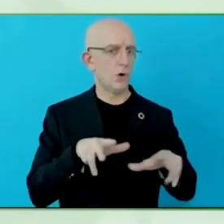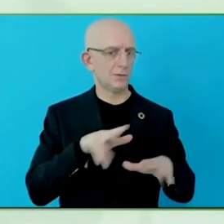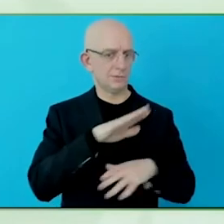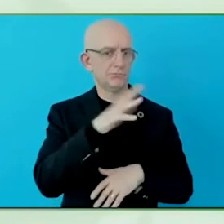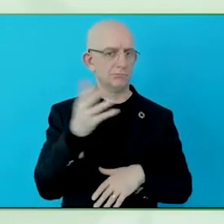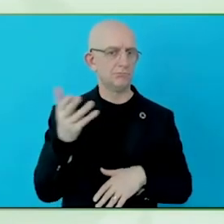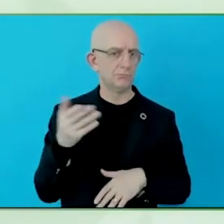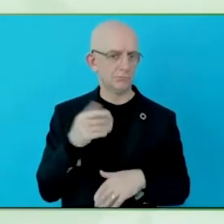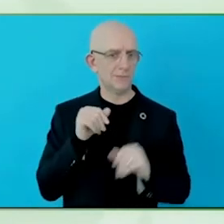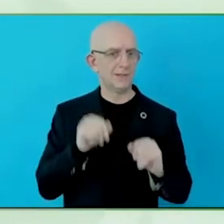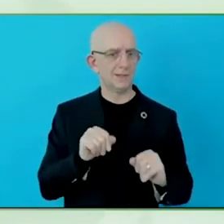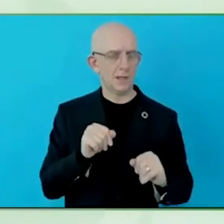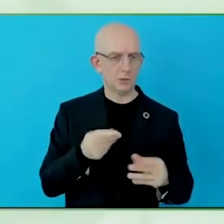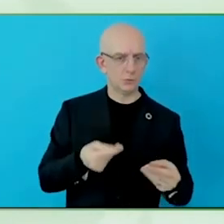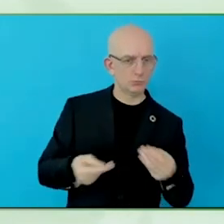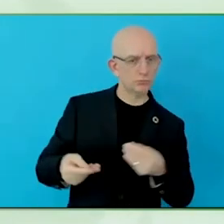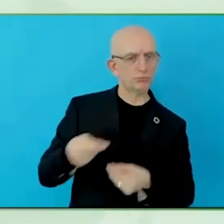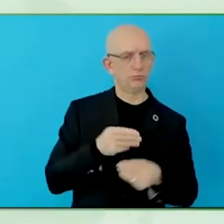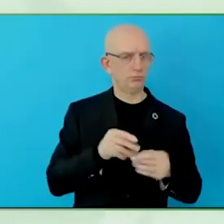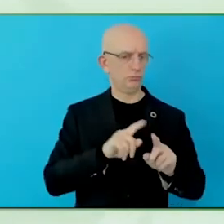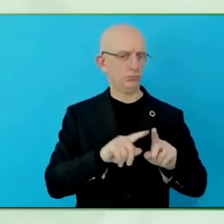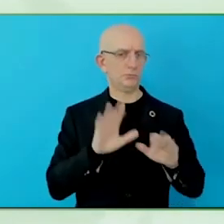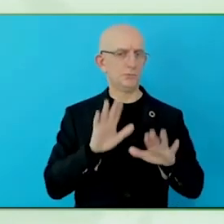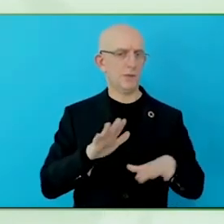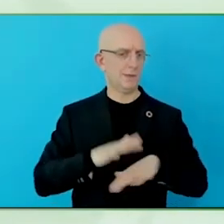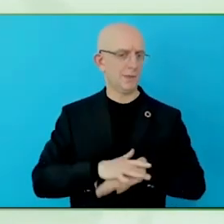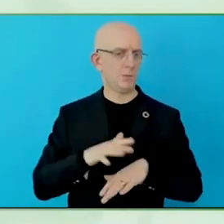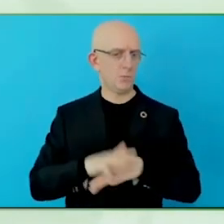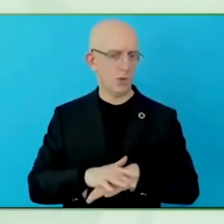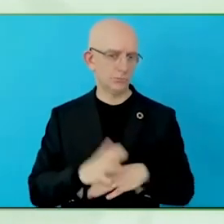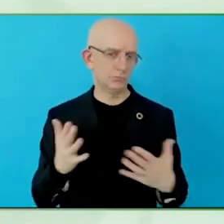workplace, provide the employee network, where they can connect and